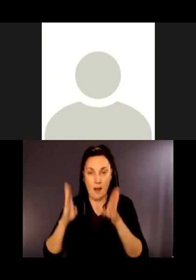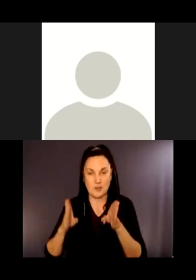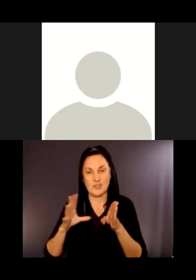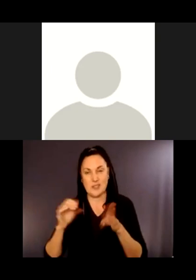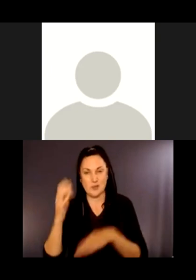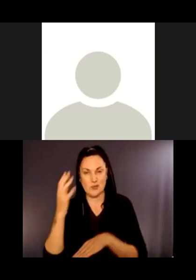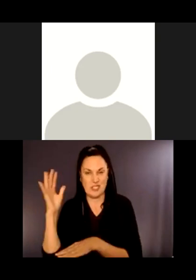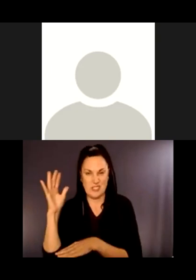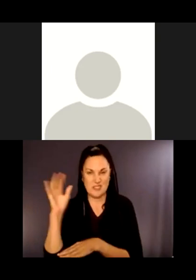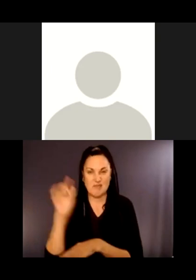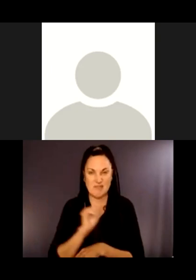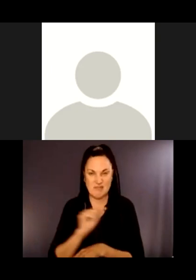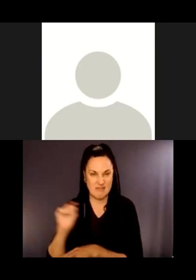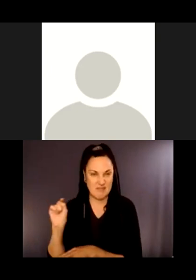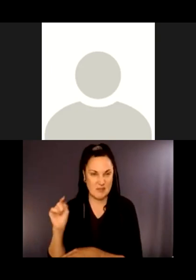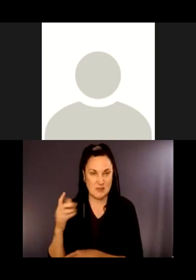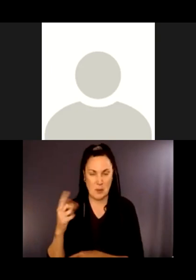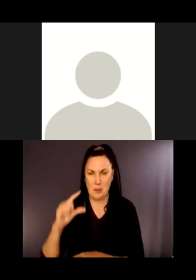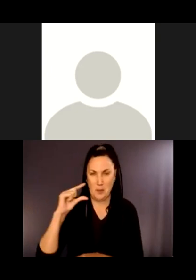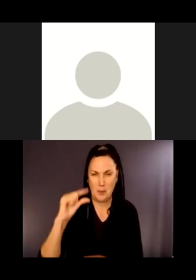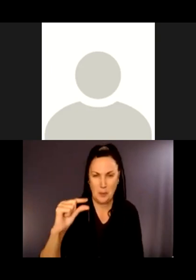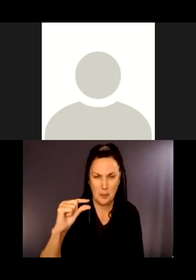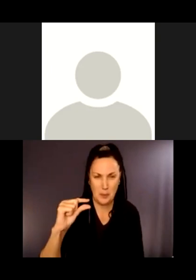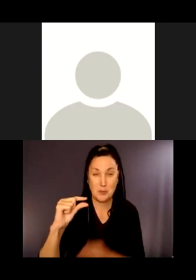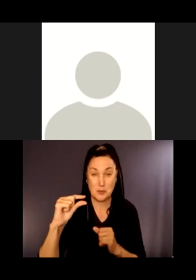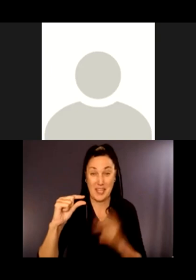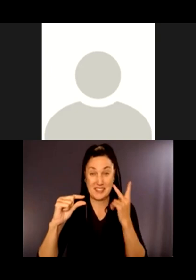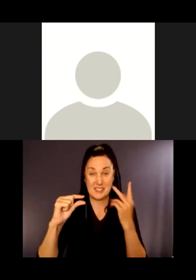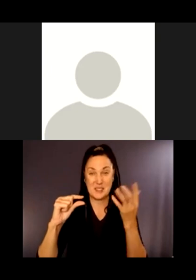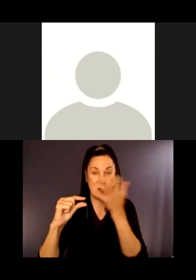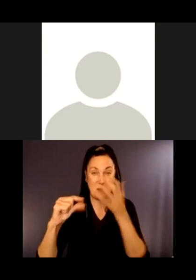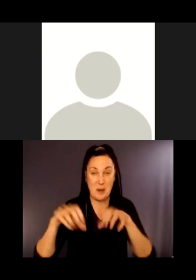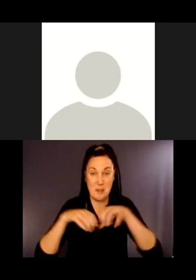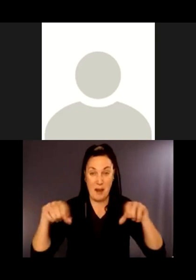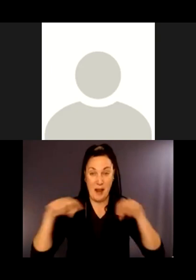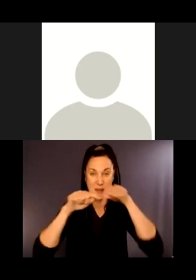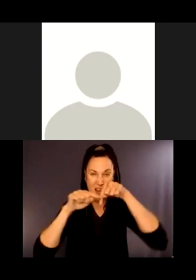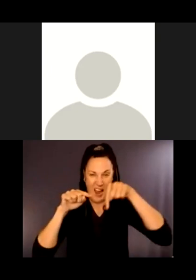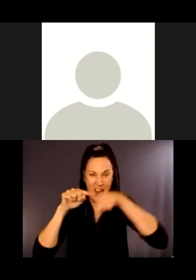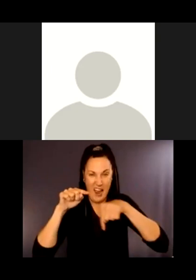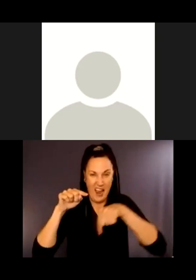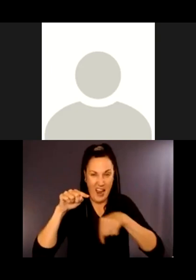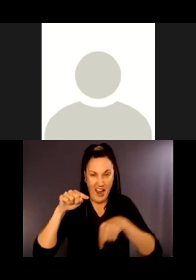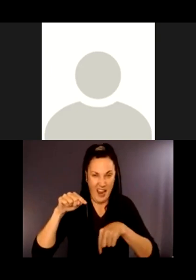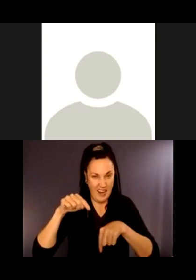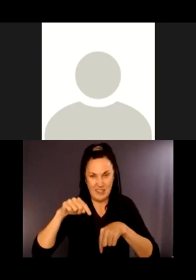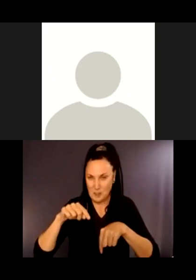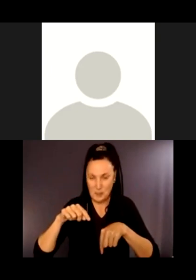how deep the pipe is underground. So the pipe is the dark line that runs through that irregular